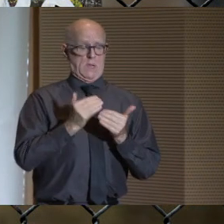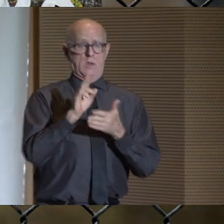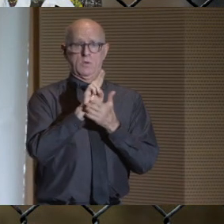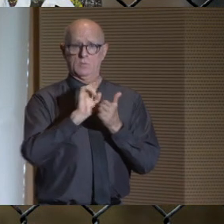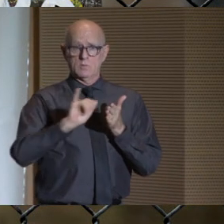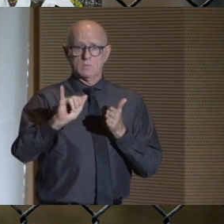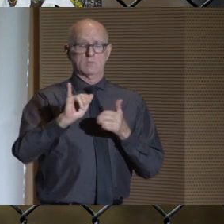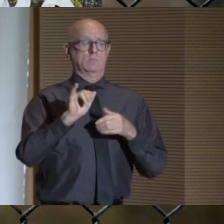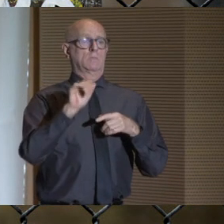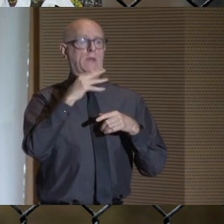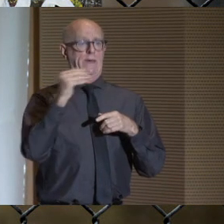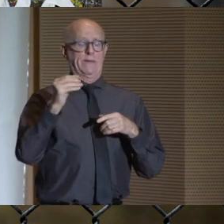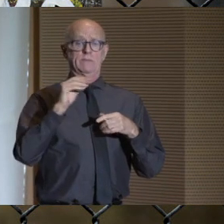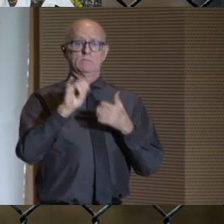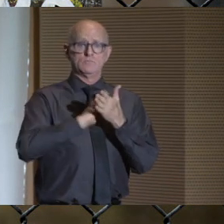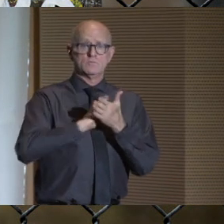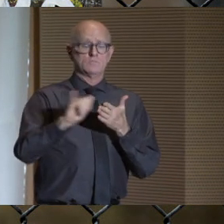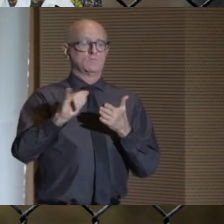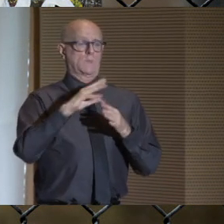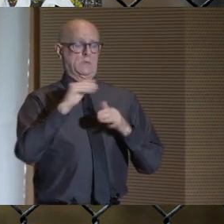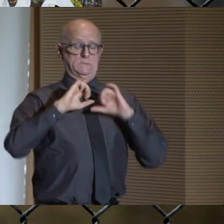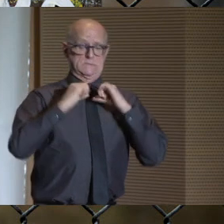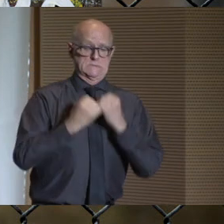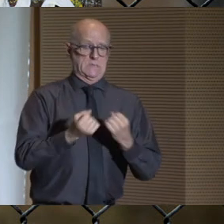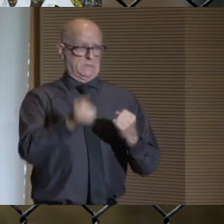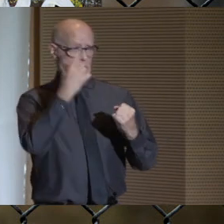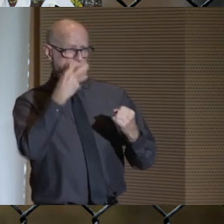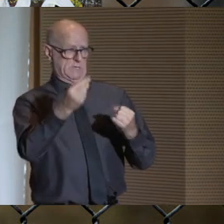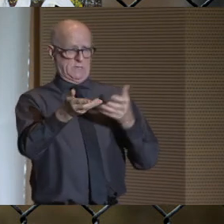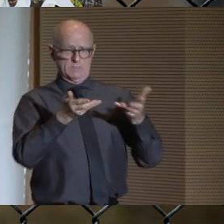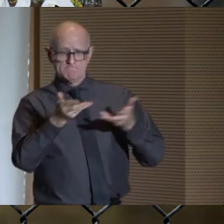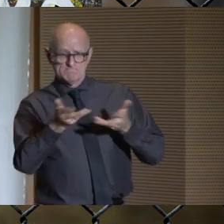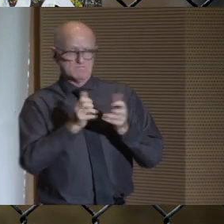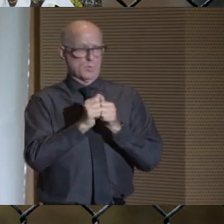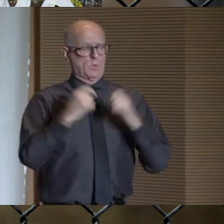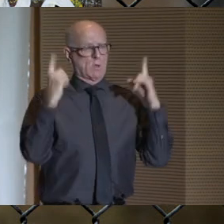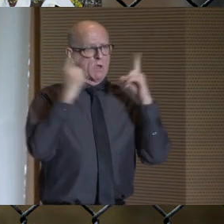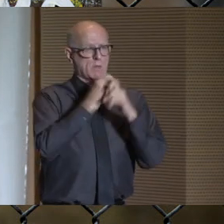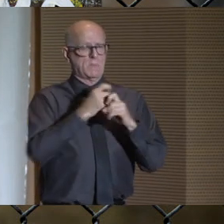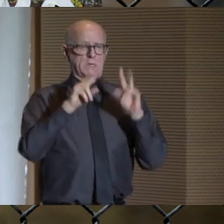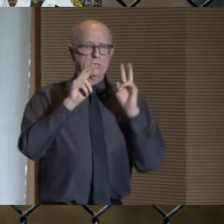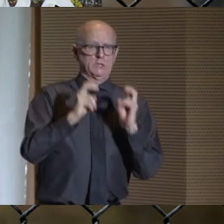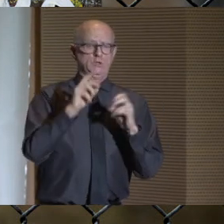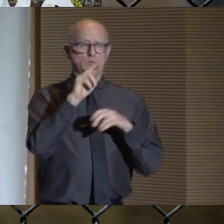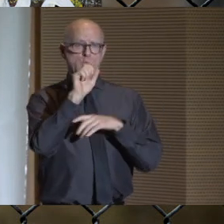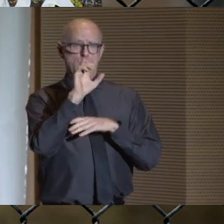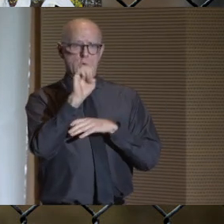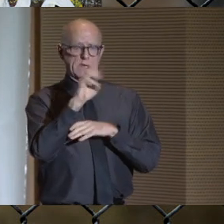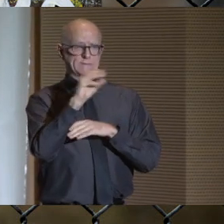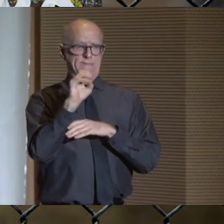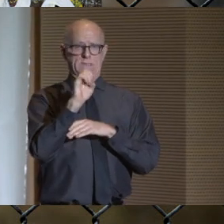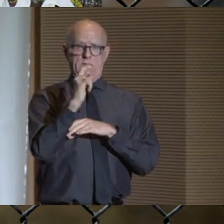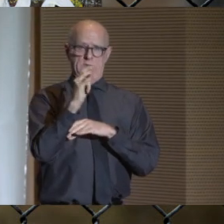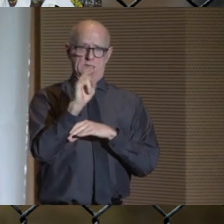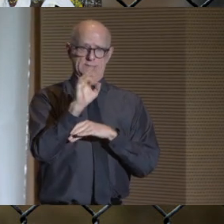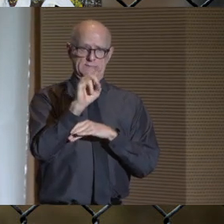our city, and our society understand and engage with the complexities of race and ethnicity.